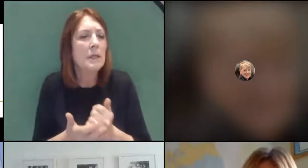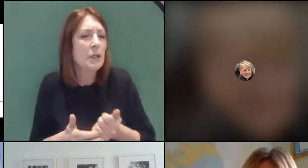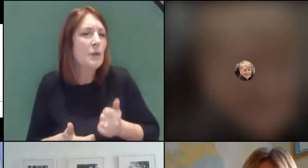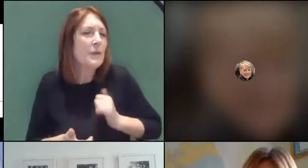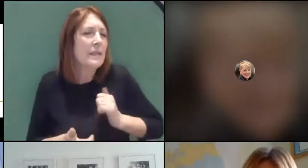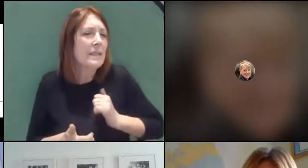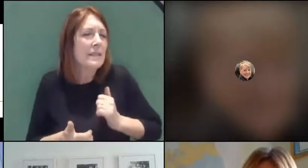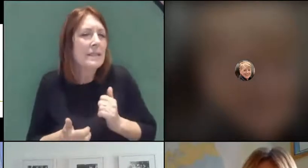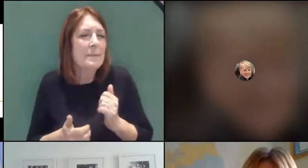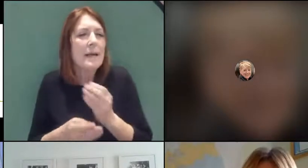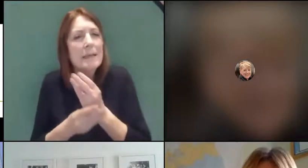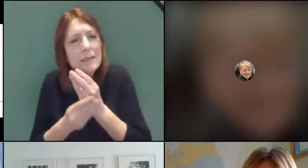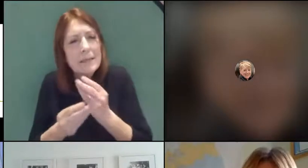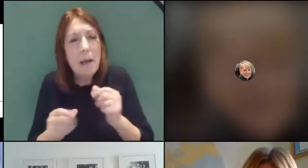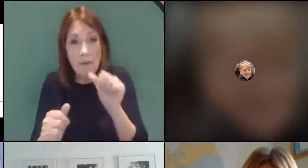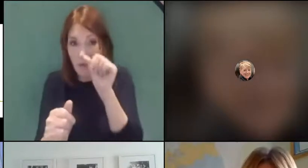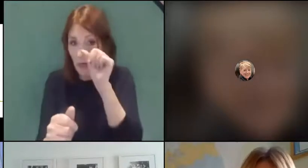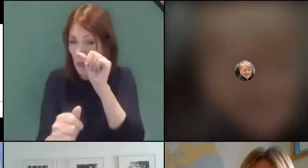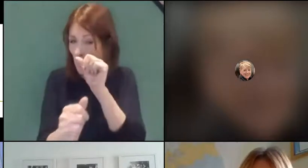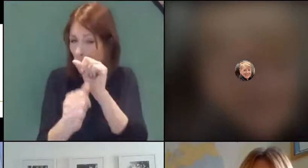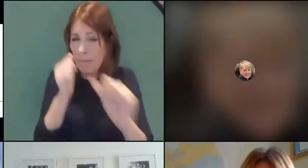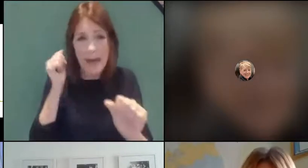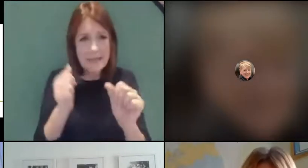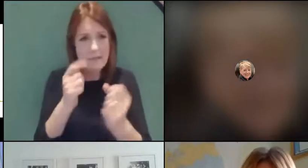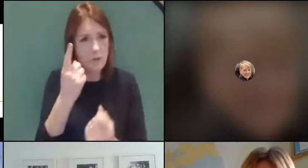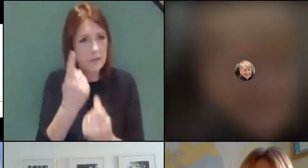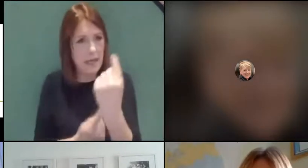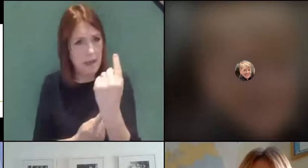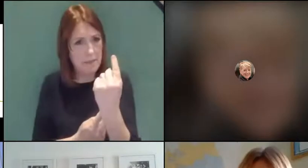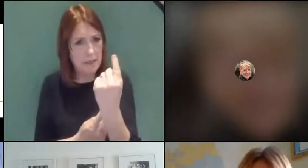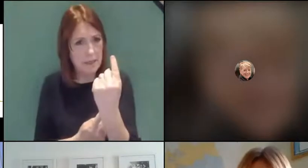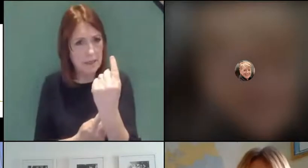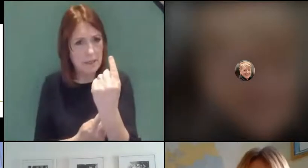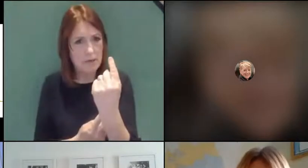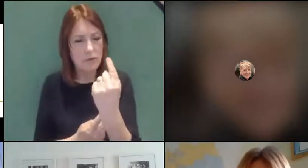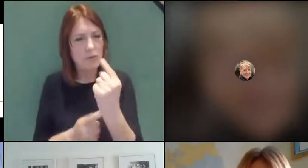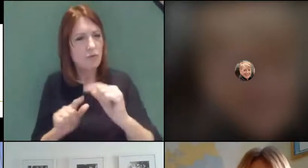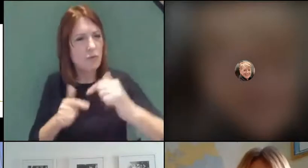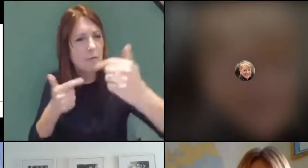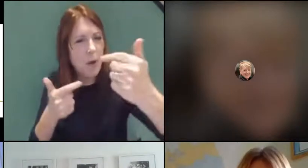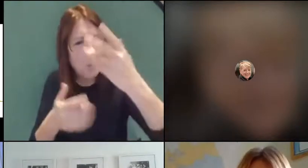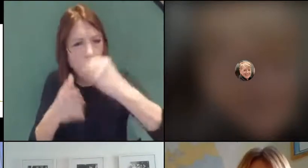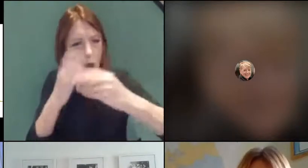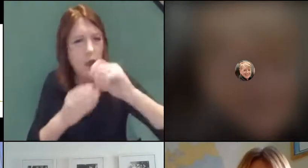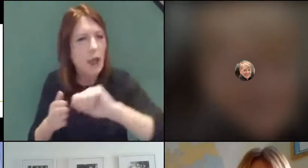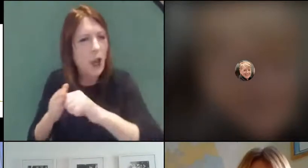some of the best of what's happened during remote learning and lockdown to continue going forward.